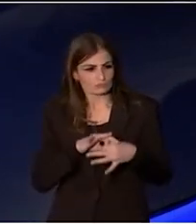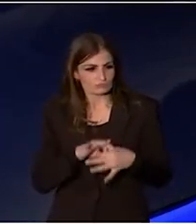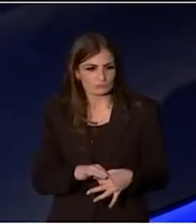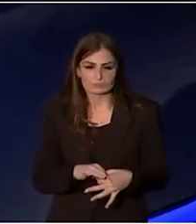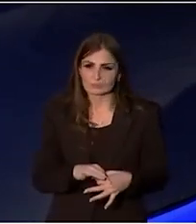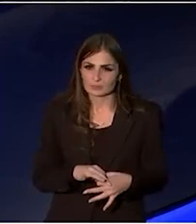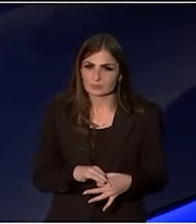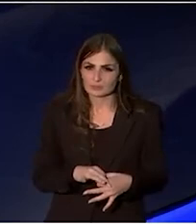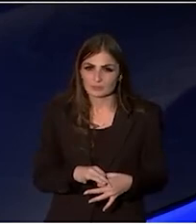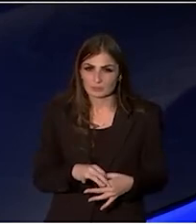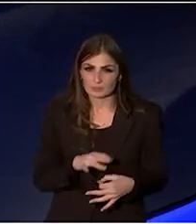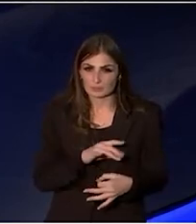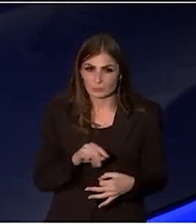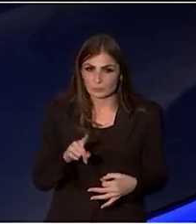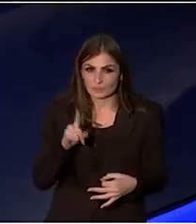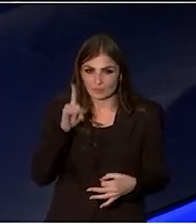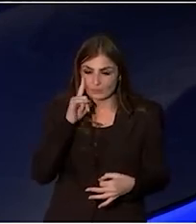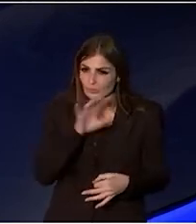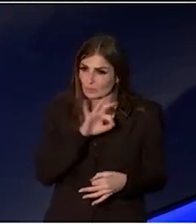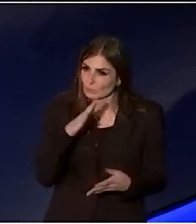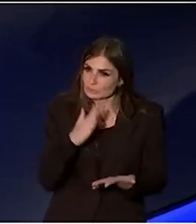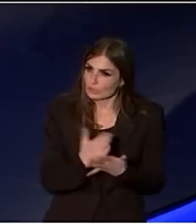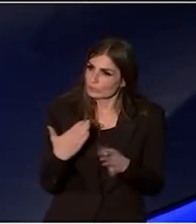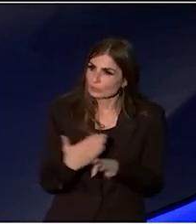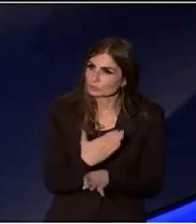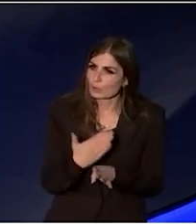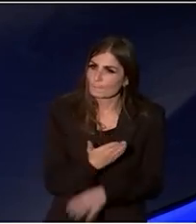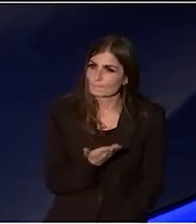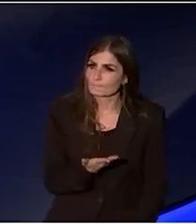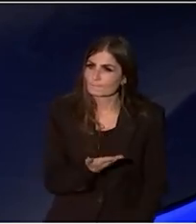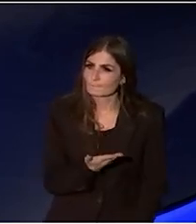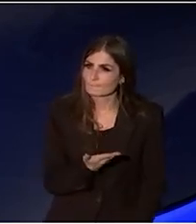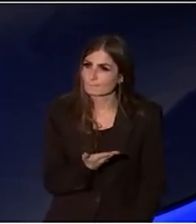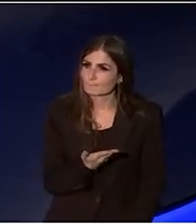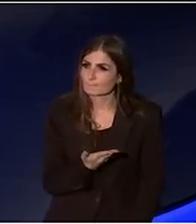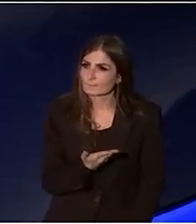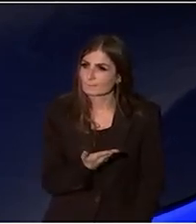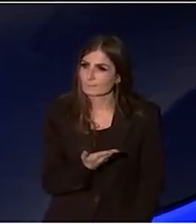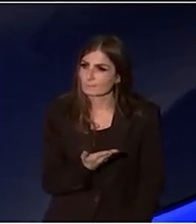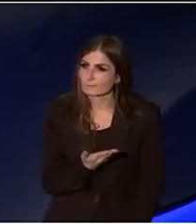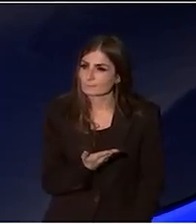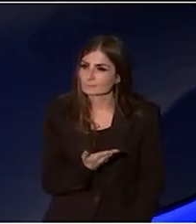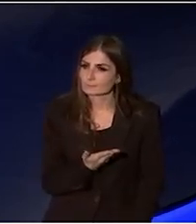would not consider this a real industry or consider people in real jobs.